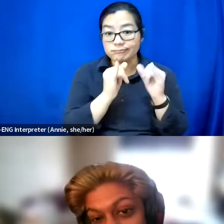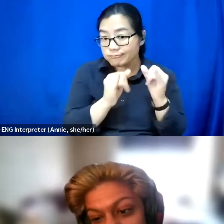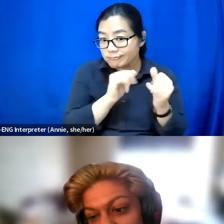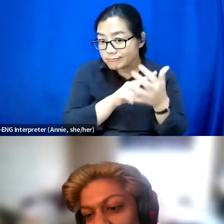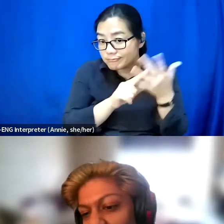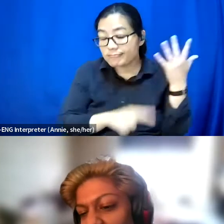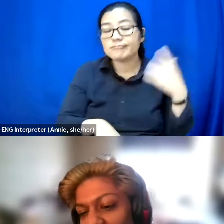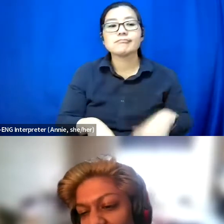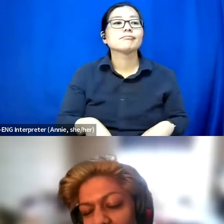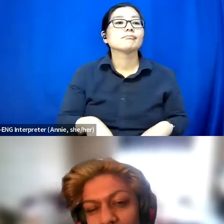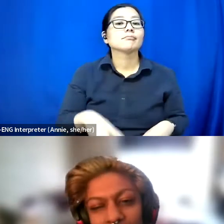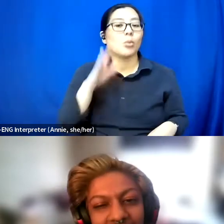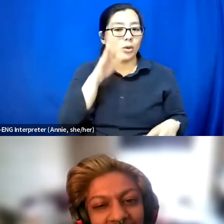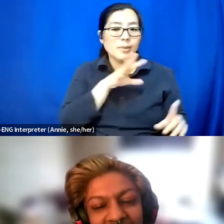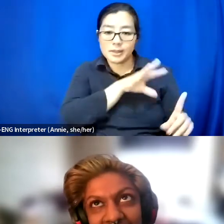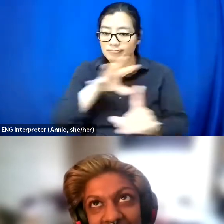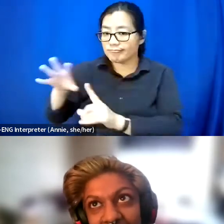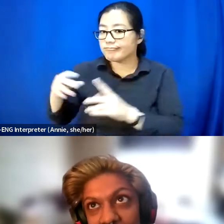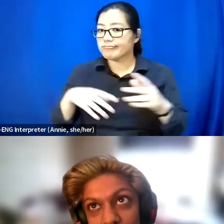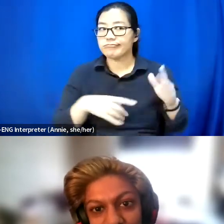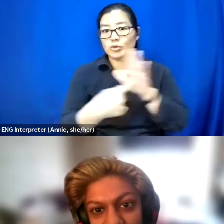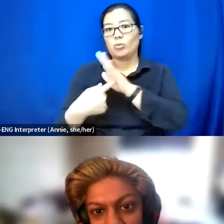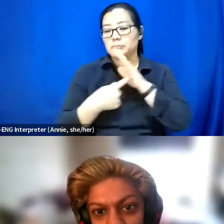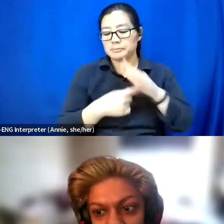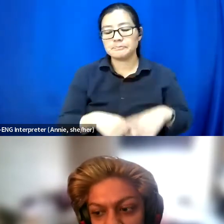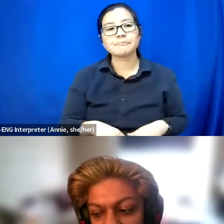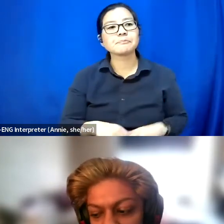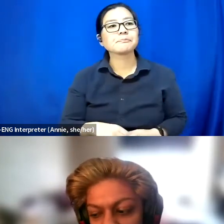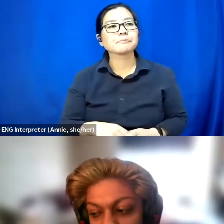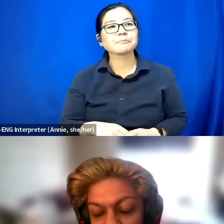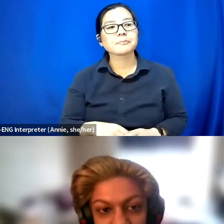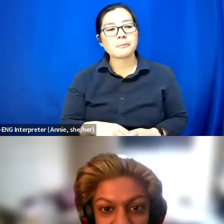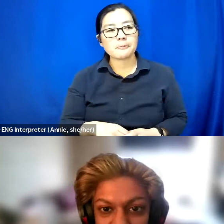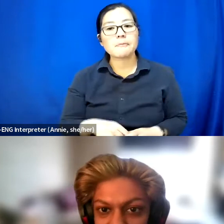as part of the curatorial team.